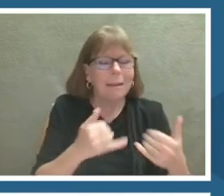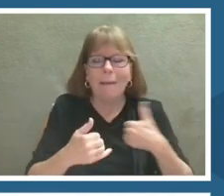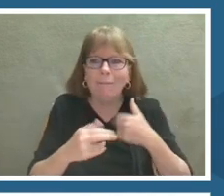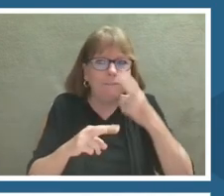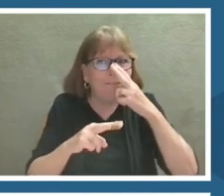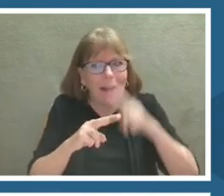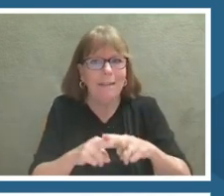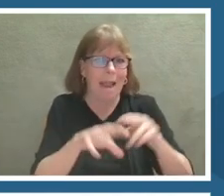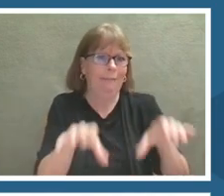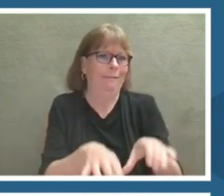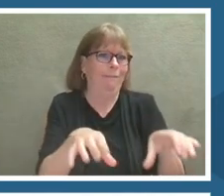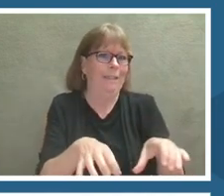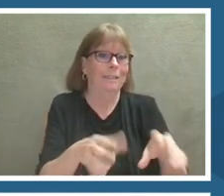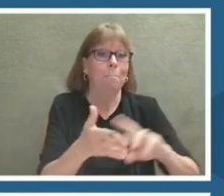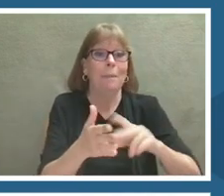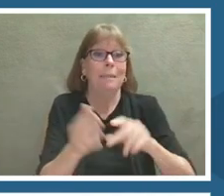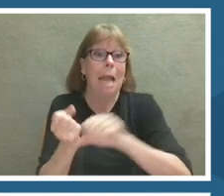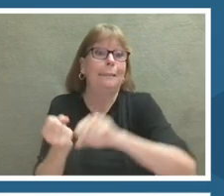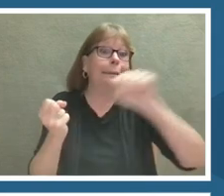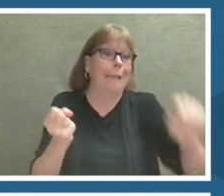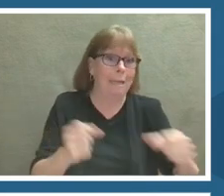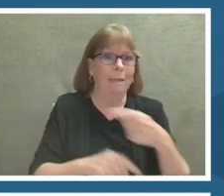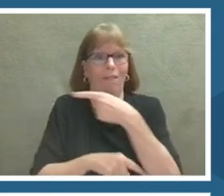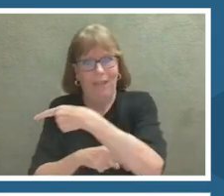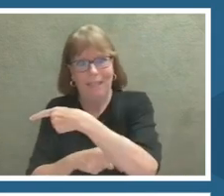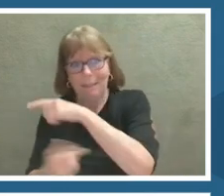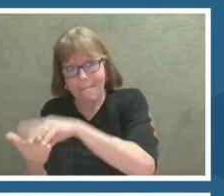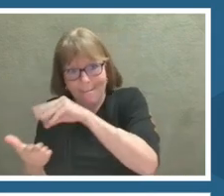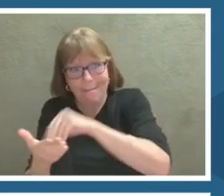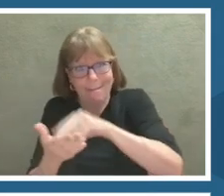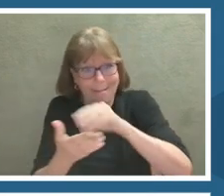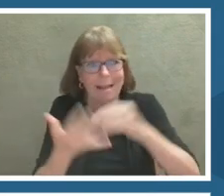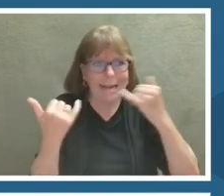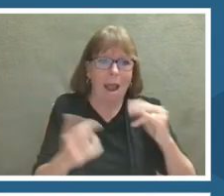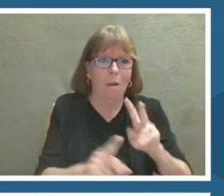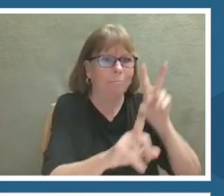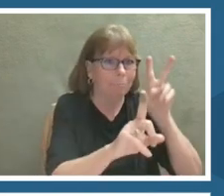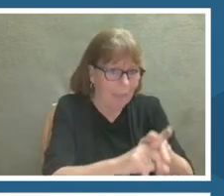can take a picture of the cosmos remotely using a real remote telescope, because in